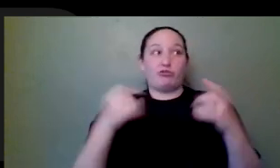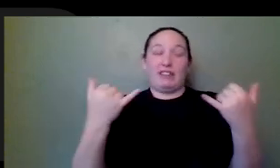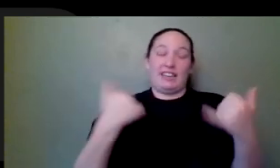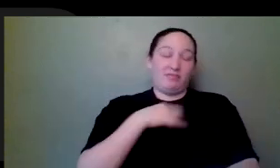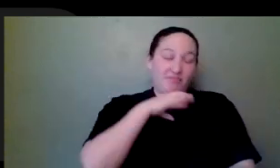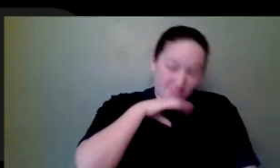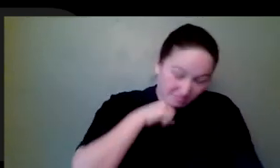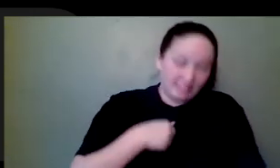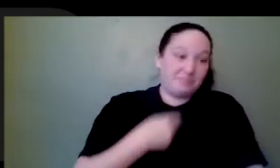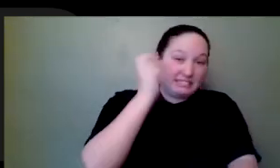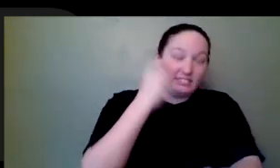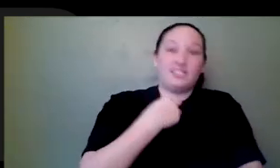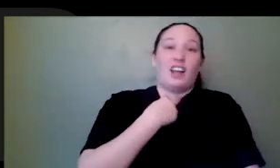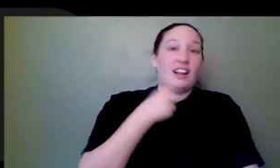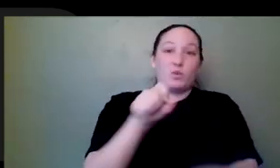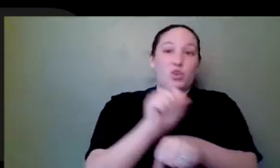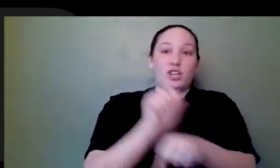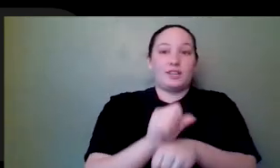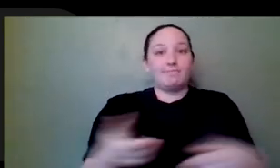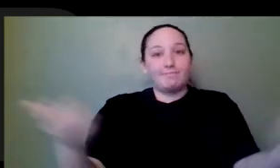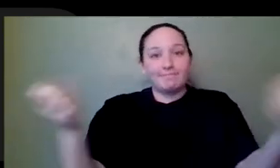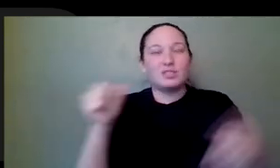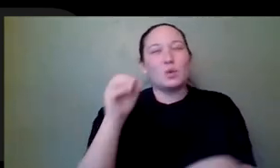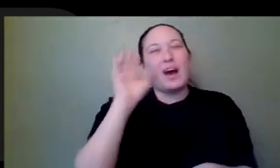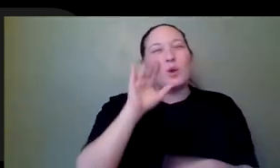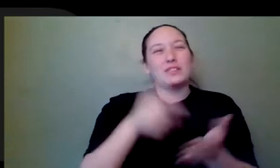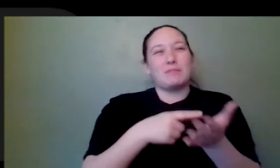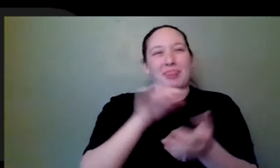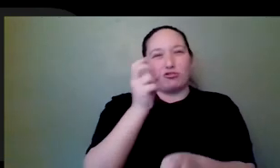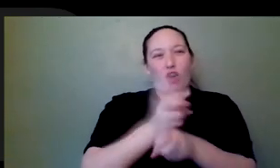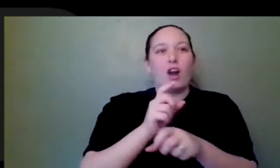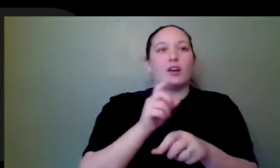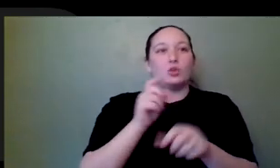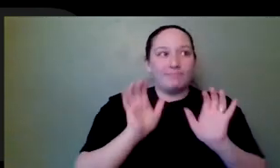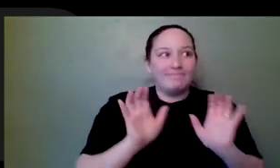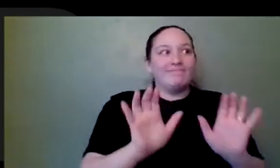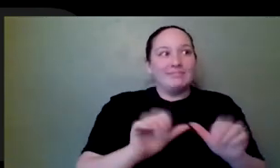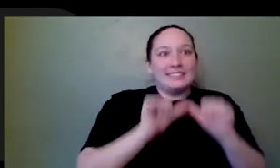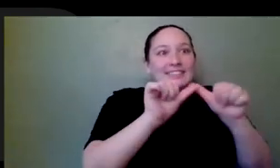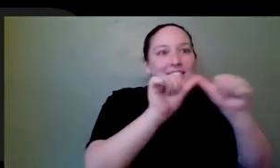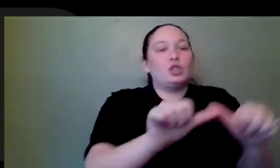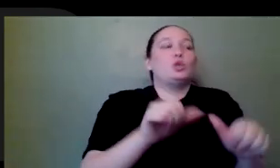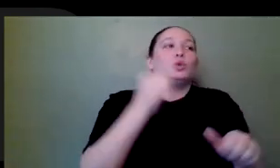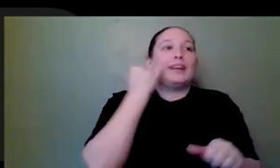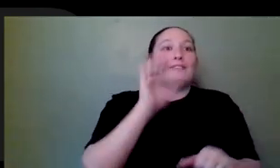sometimes it does get very hard to continue to push forward, especially if your company is just known for crunching and you're there and maybe